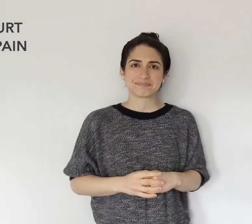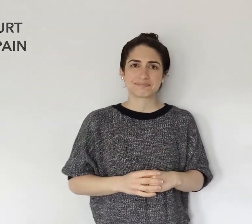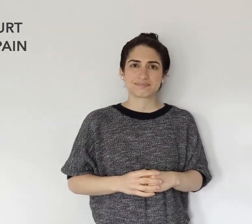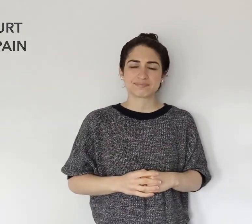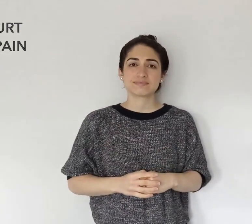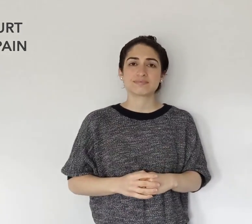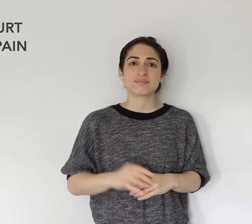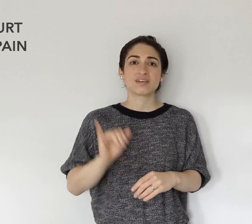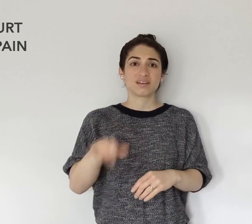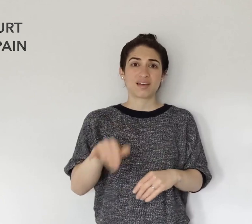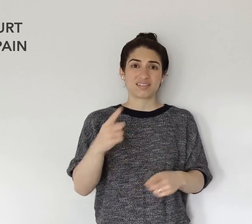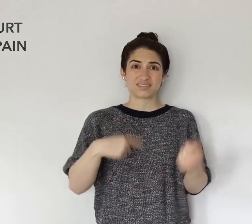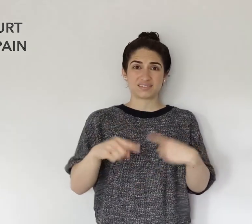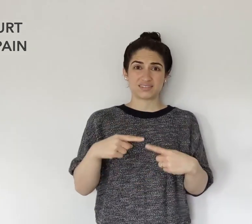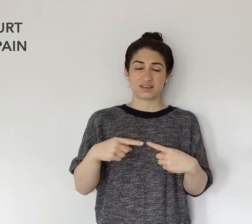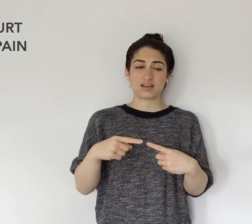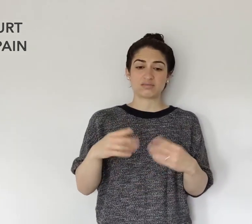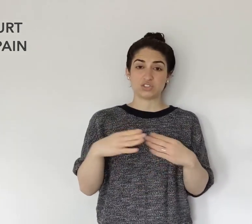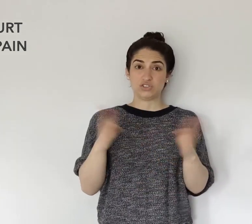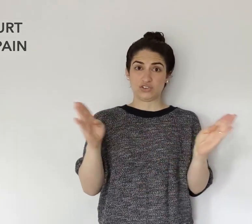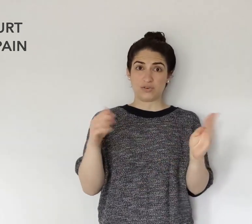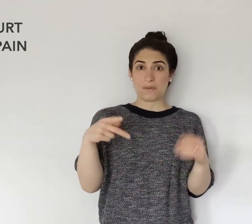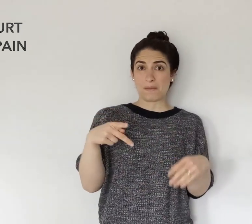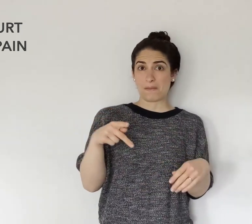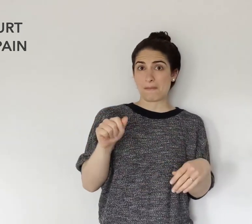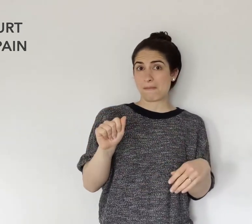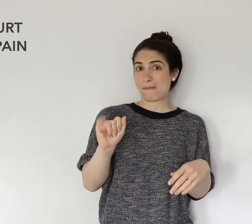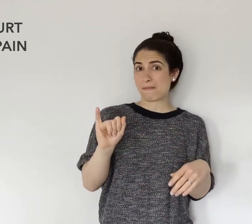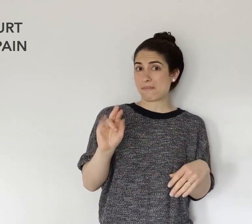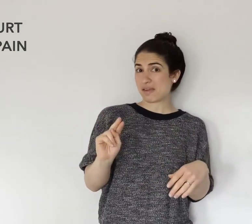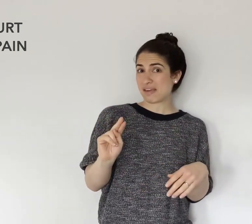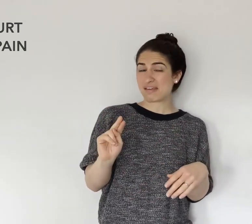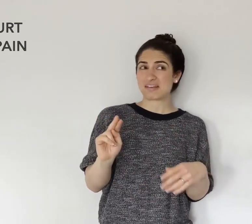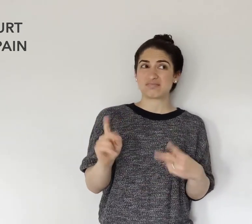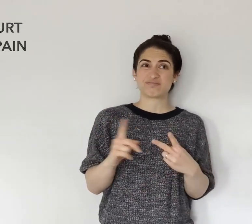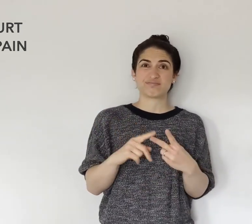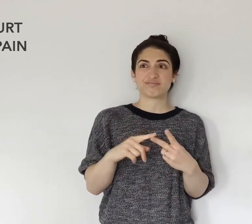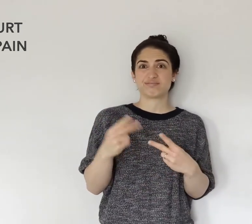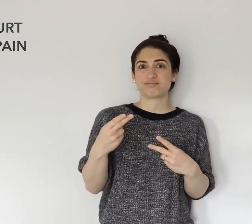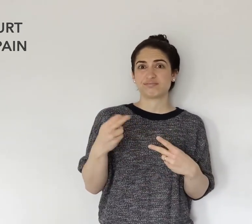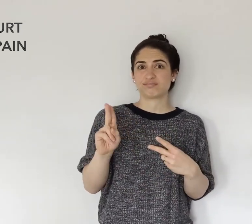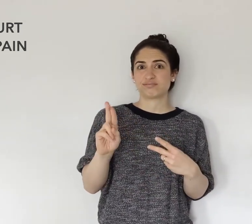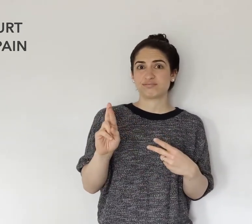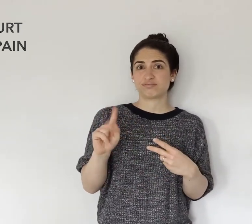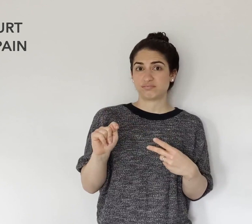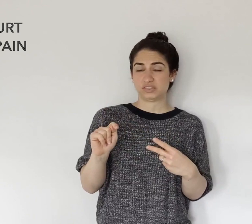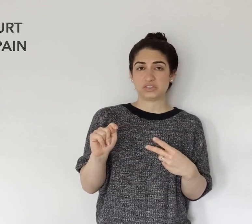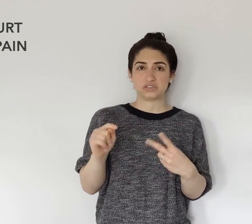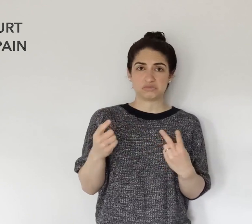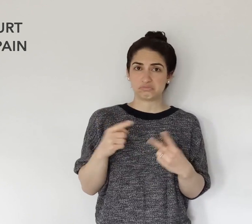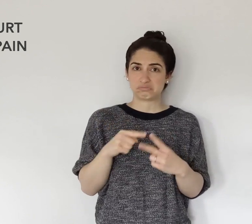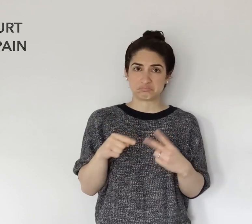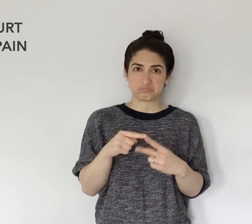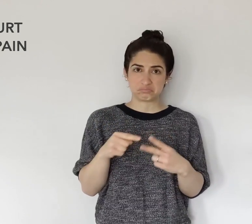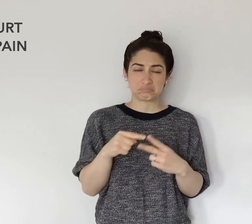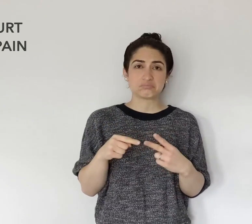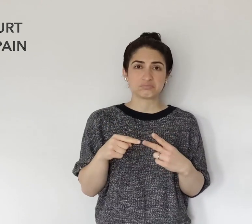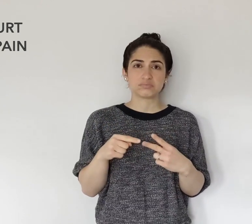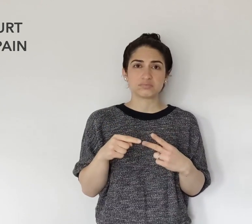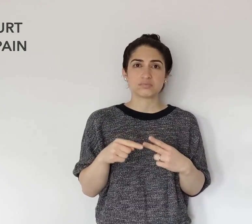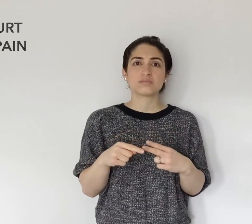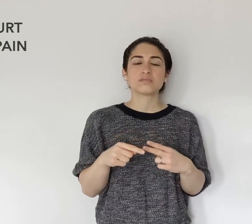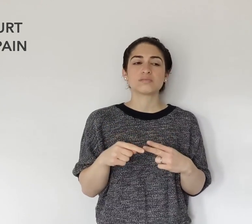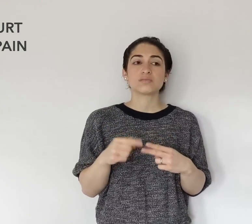And that sign in general does mean "pain" or "hurt" -- either of those.